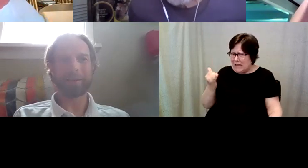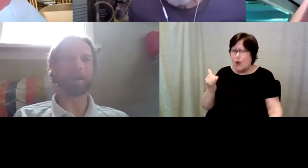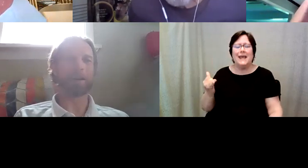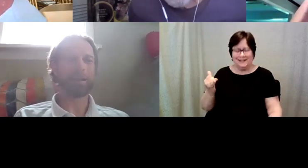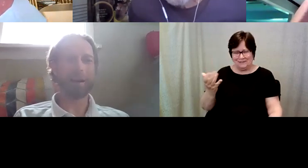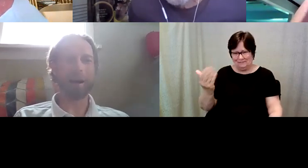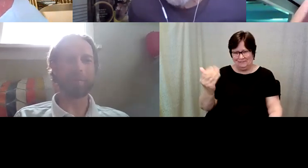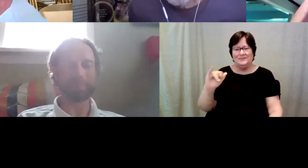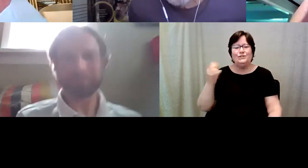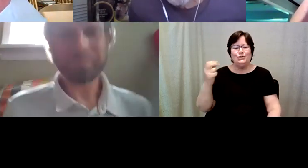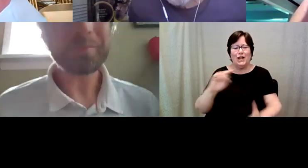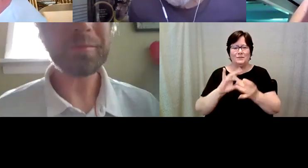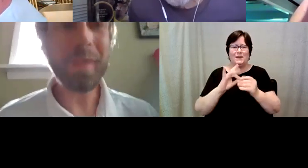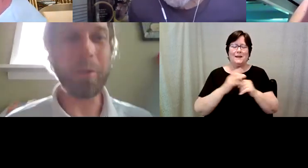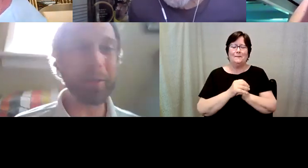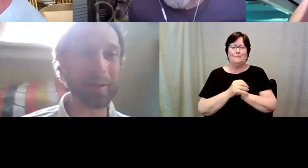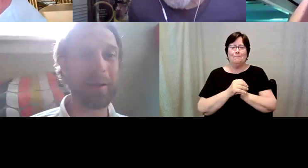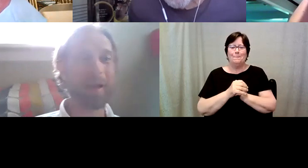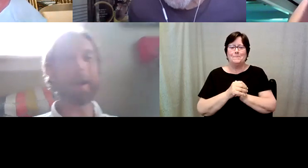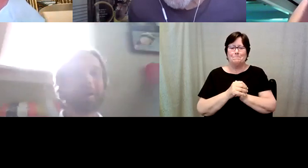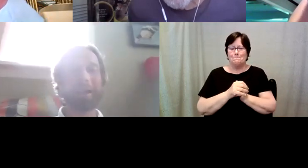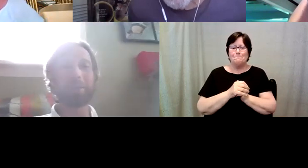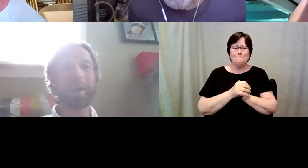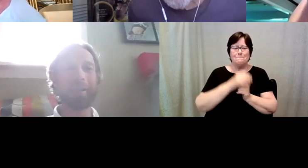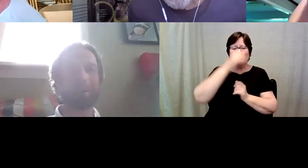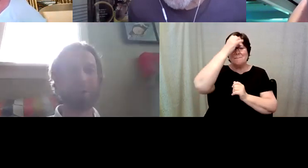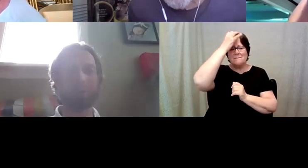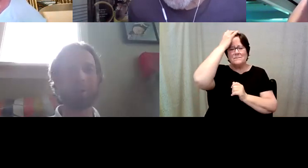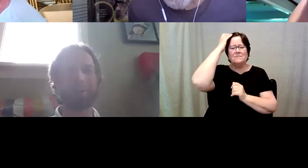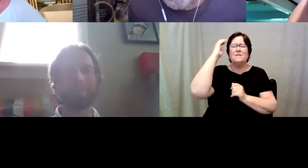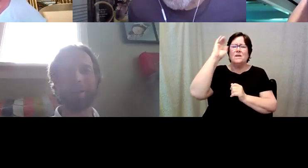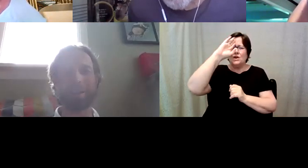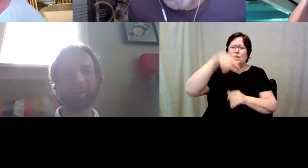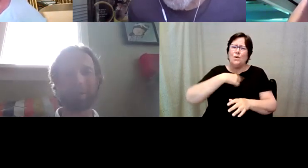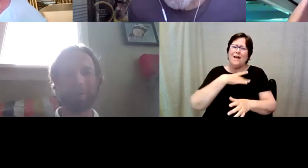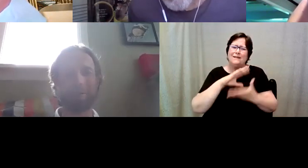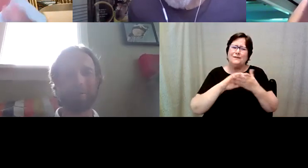Jon Rodibaugh: Okay um no I thought you know I like the stories the best like hearing your